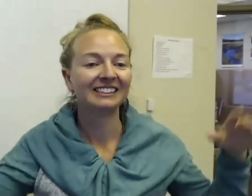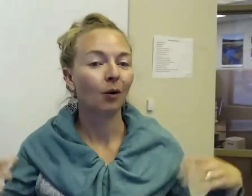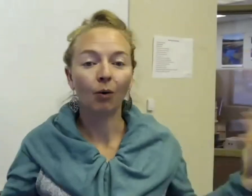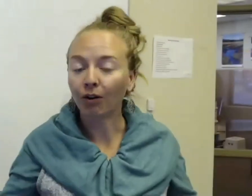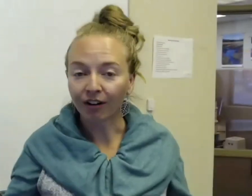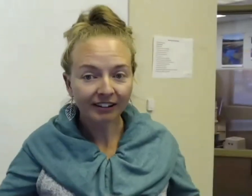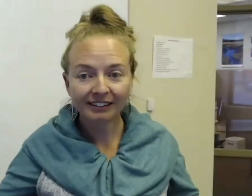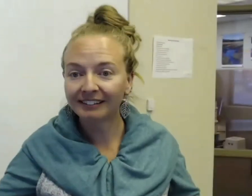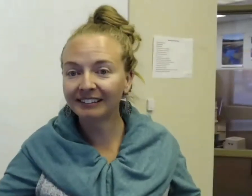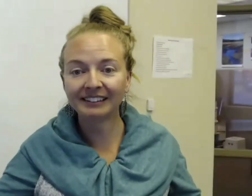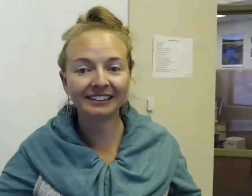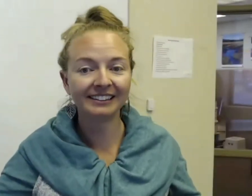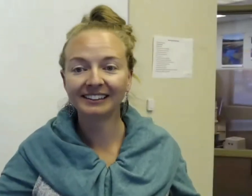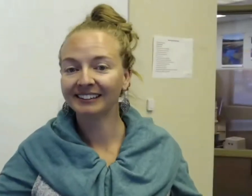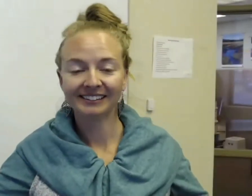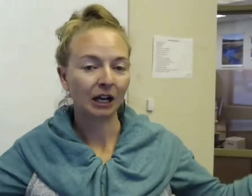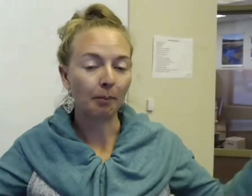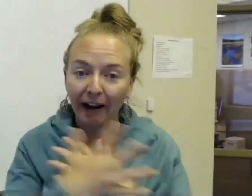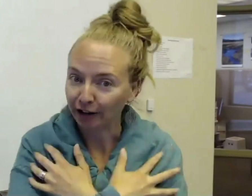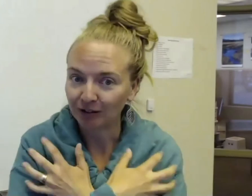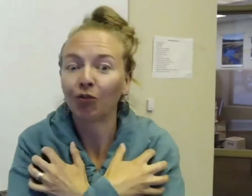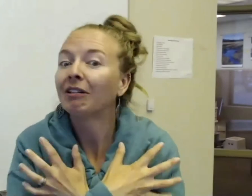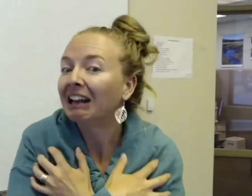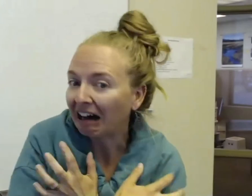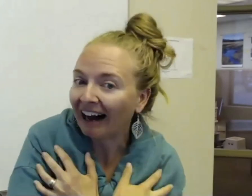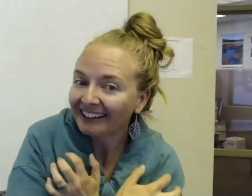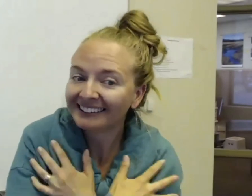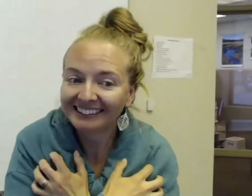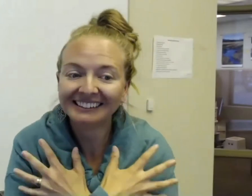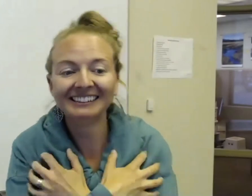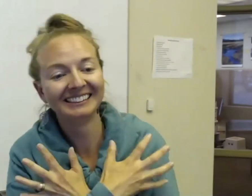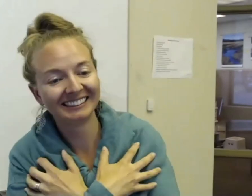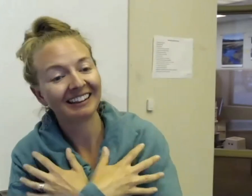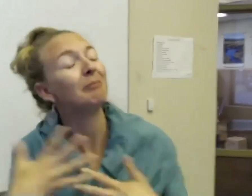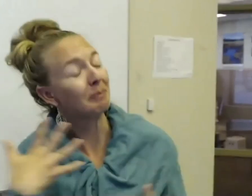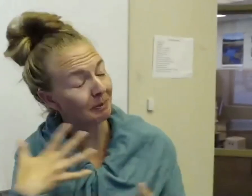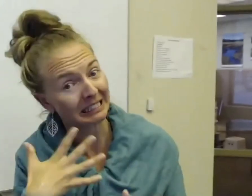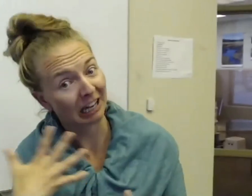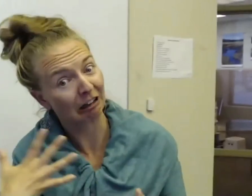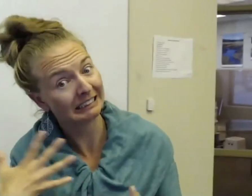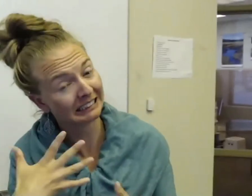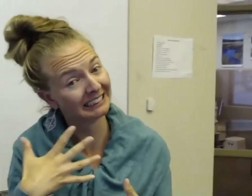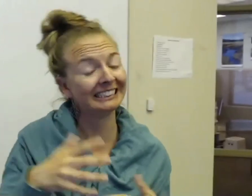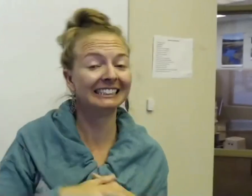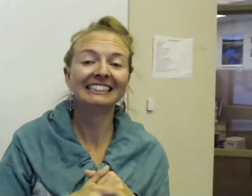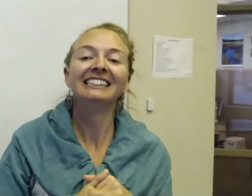Or a bear, hopefully not. That might be pretty scary.